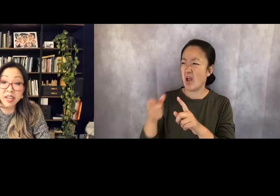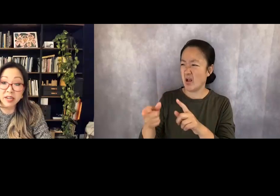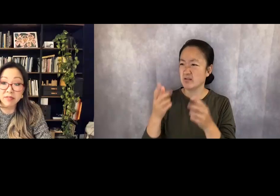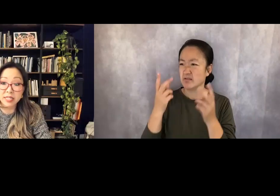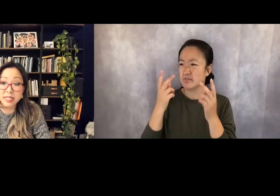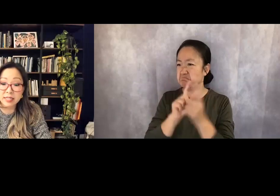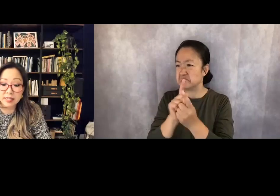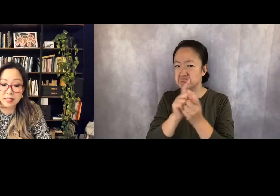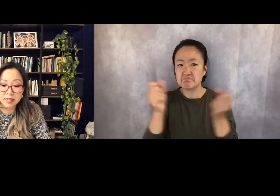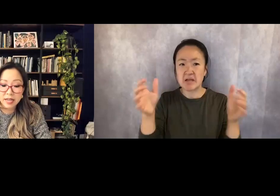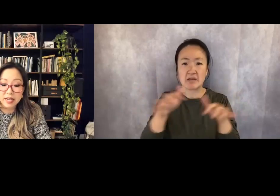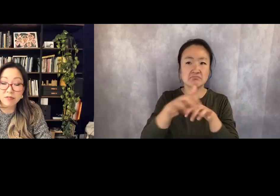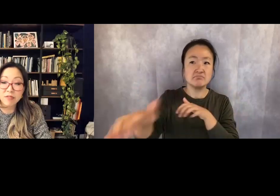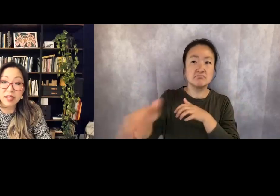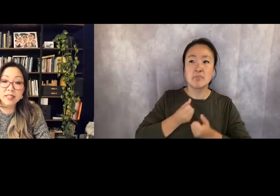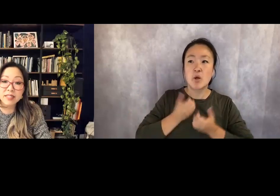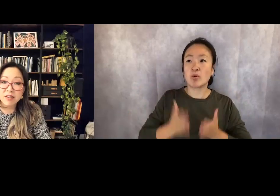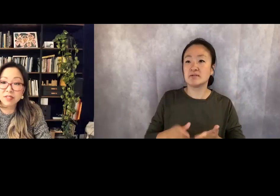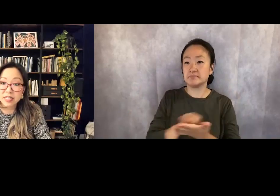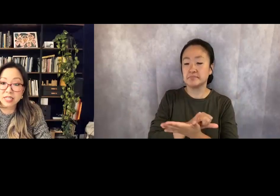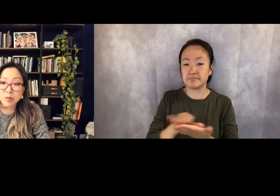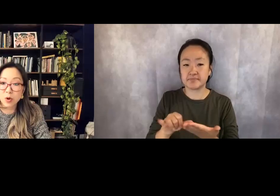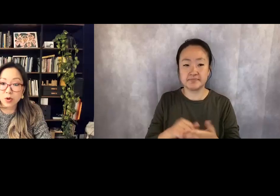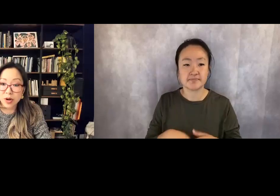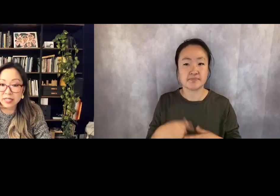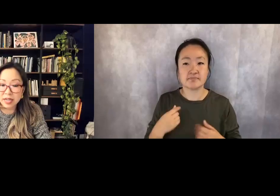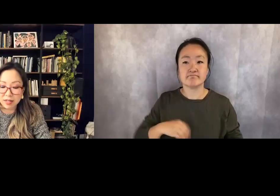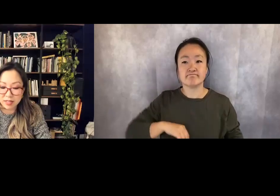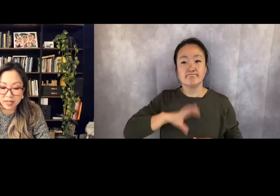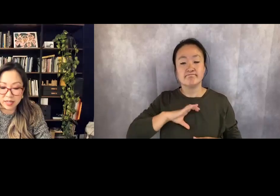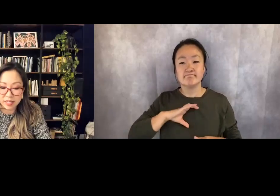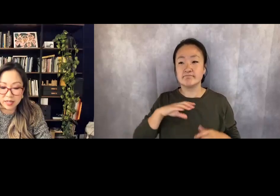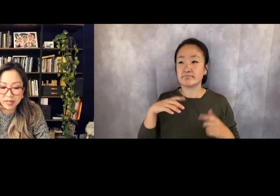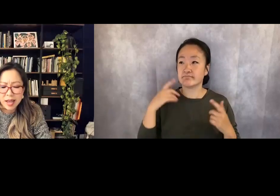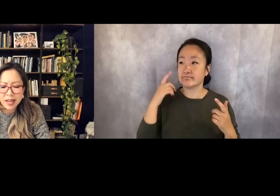Flight of ideas. Inflated self esteem or grandiosity.